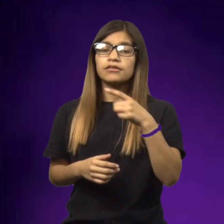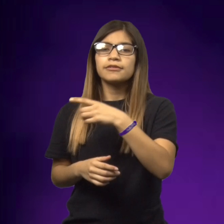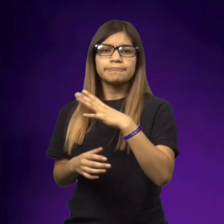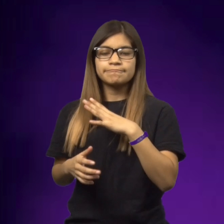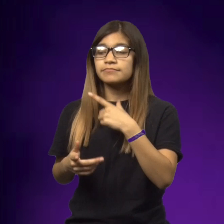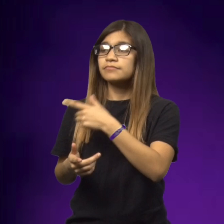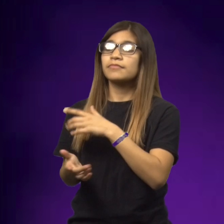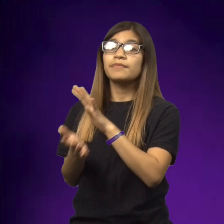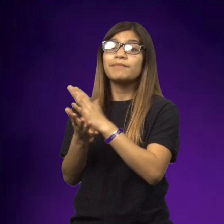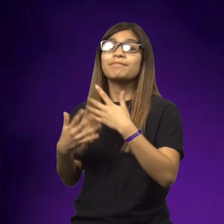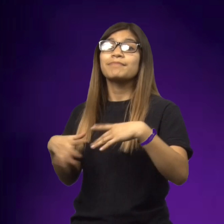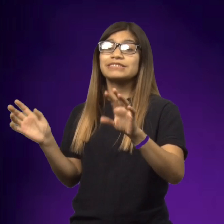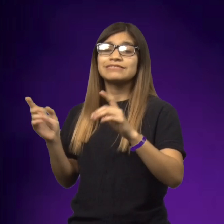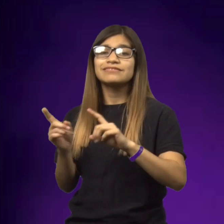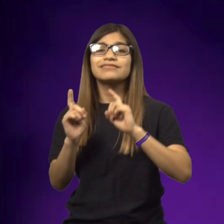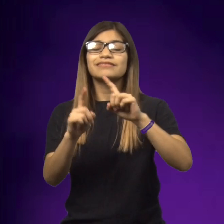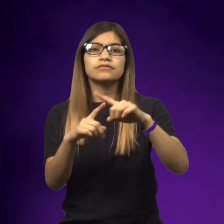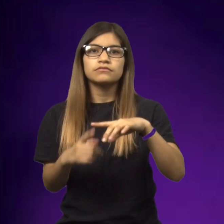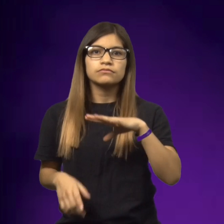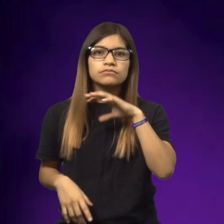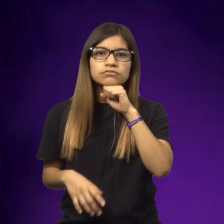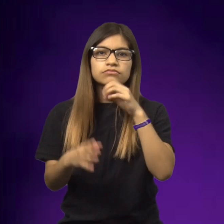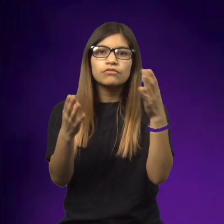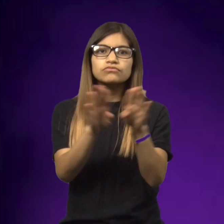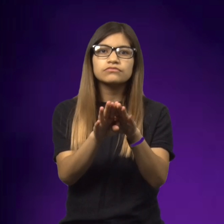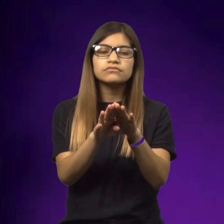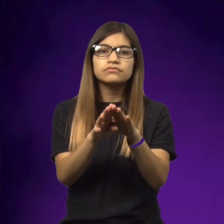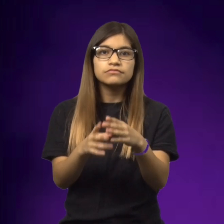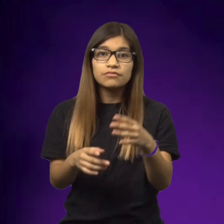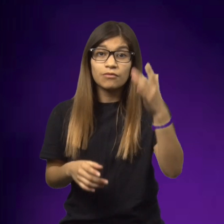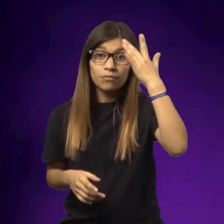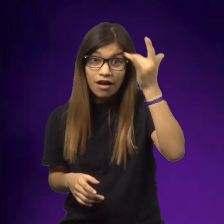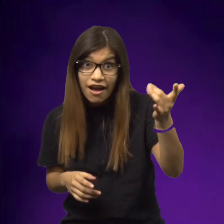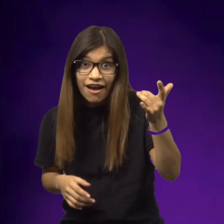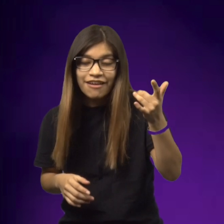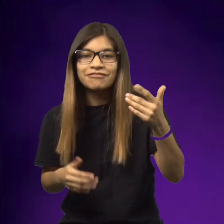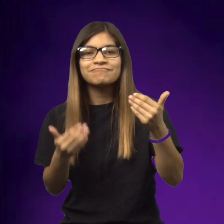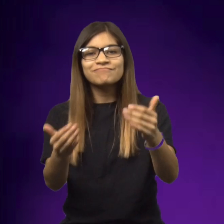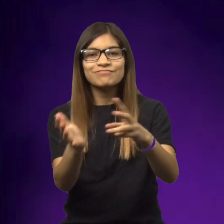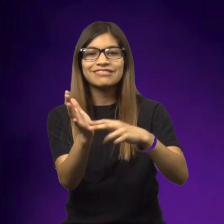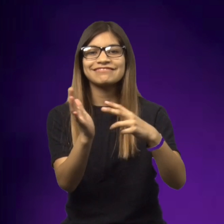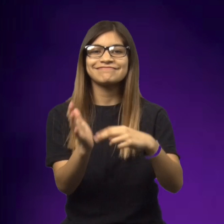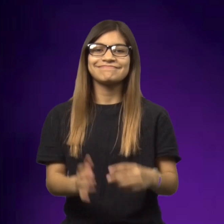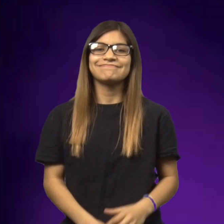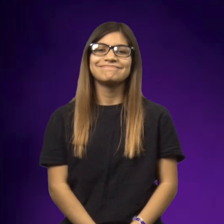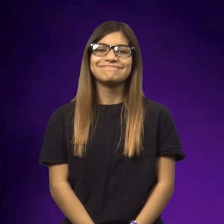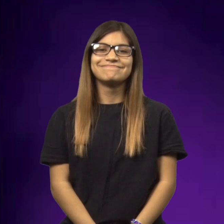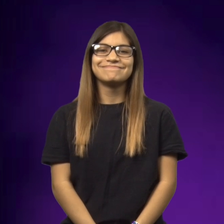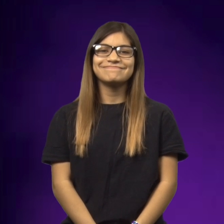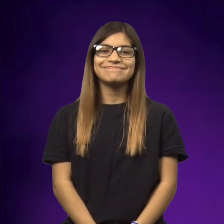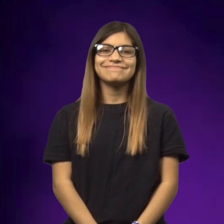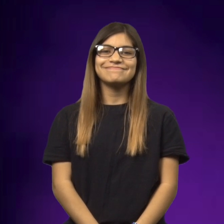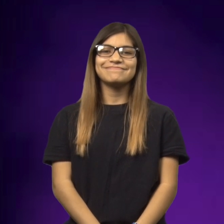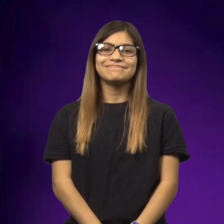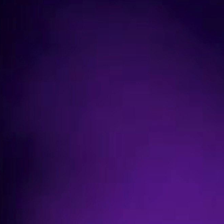It was the Hirsch Family Store, and when they arrived, the store was closed. If you're curious to know what happens, go ahead and read.